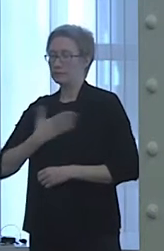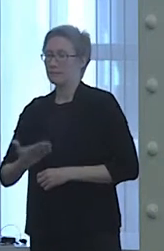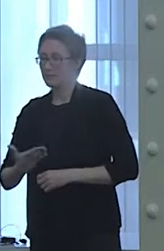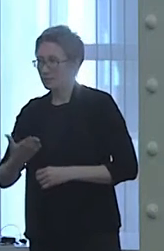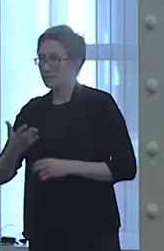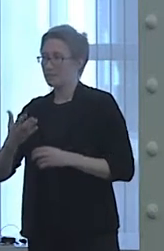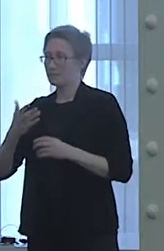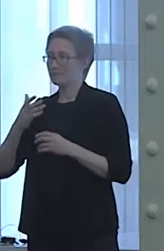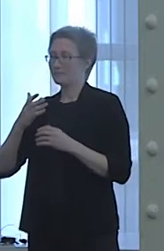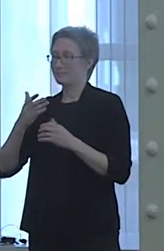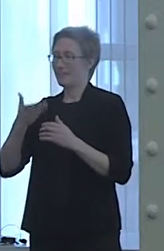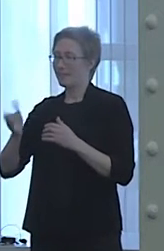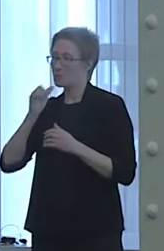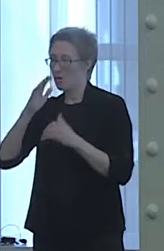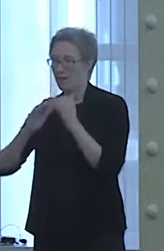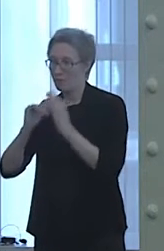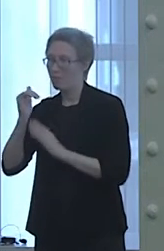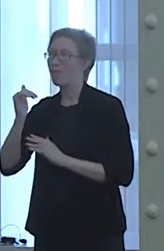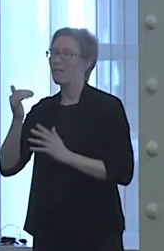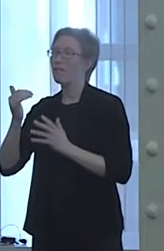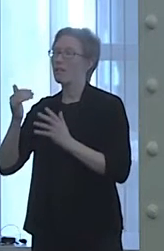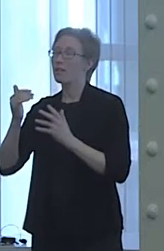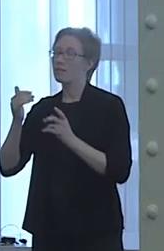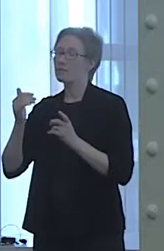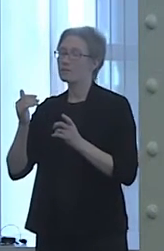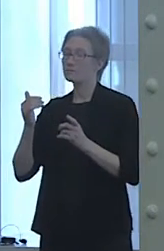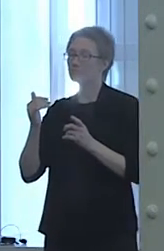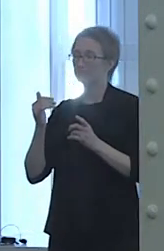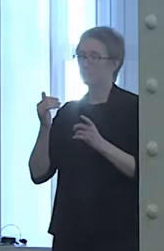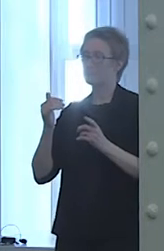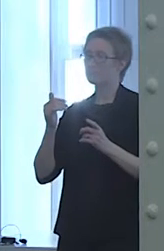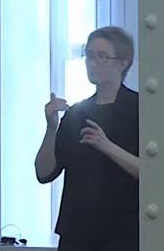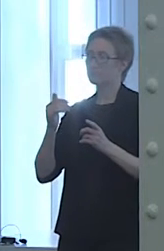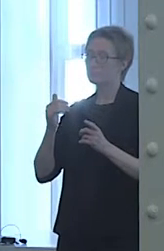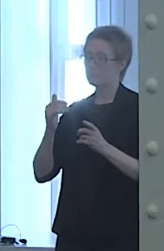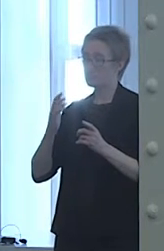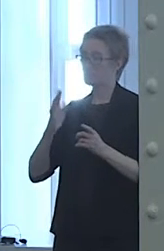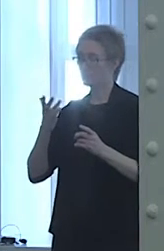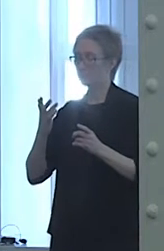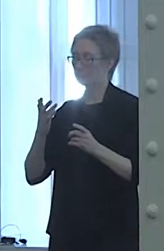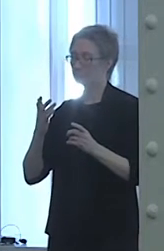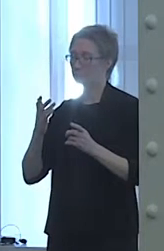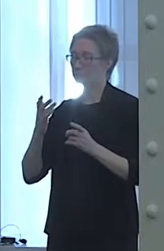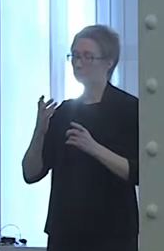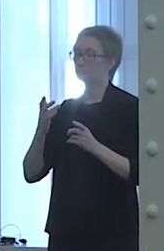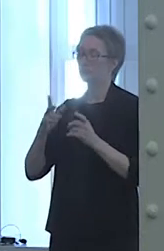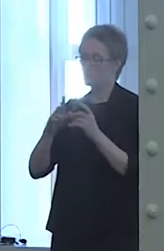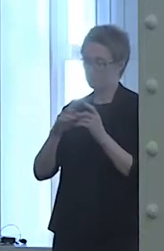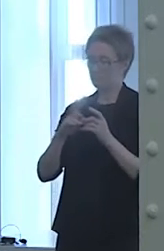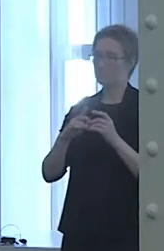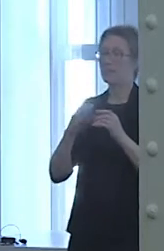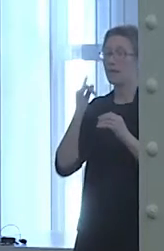of family members understanding by framing their mental illness in somatic and biological terms.